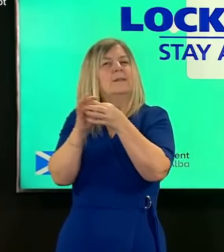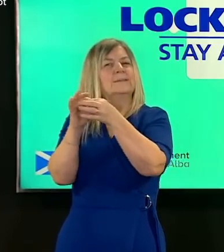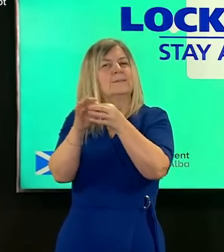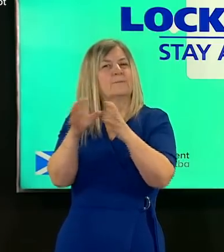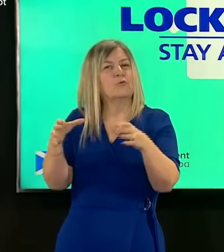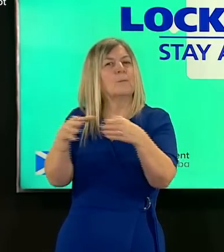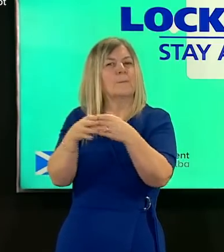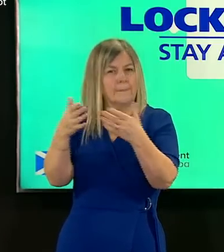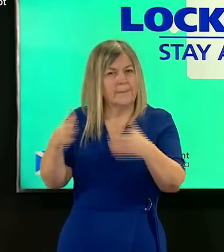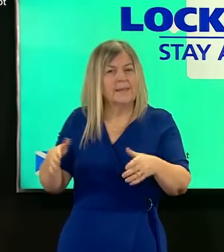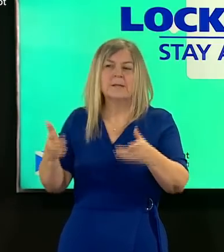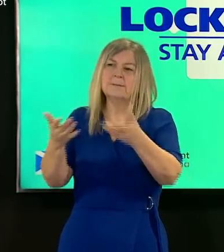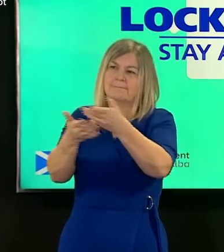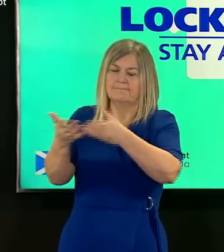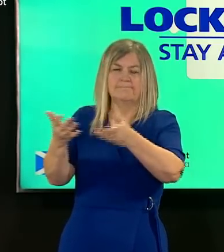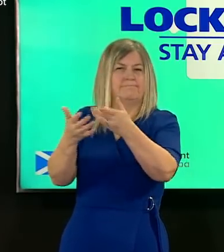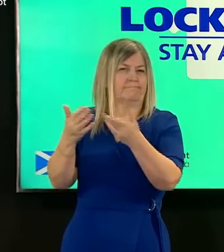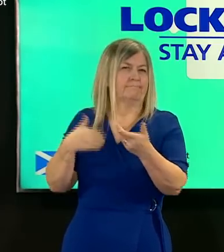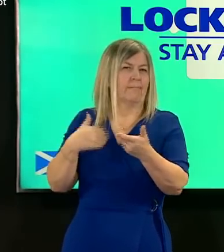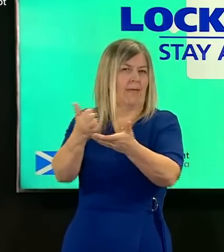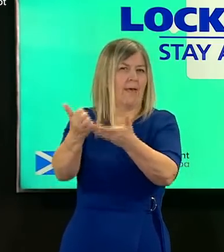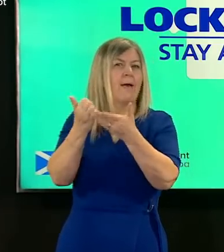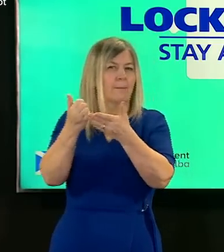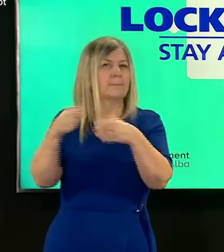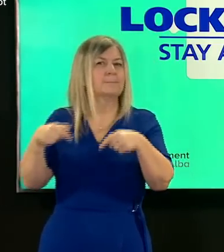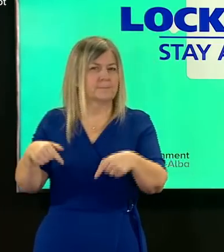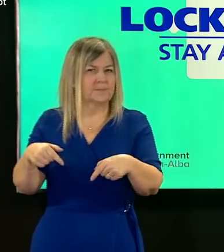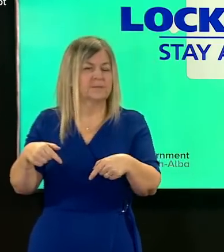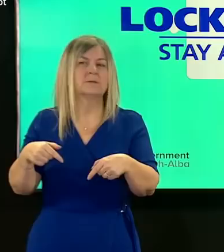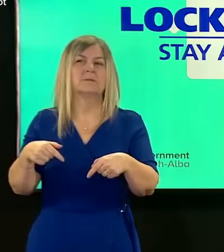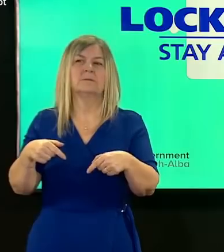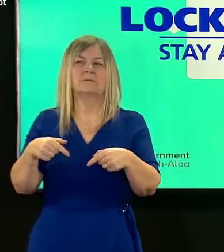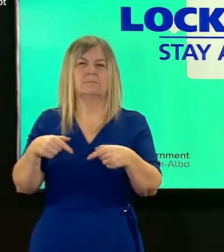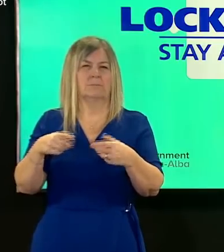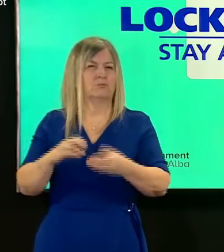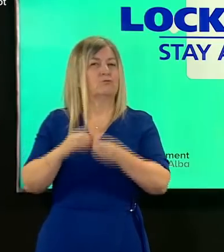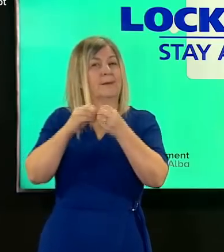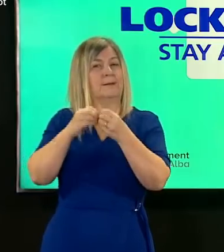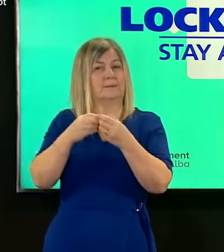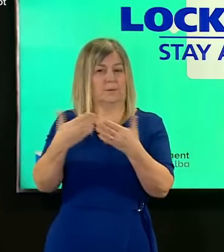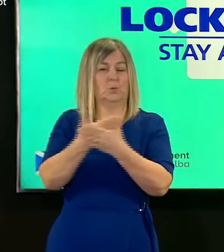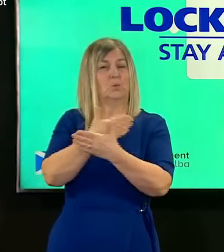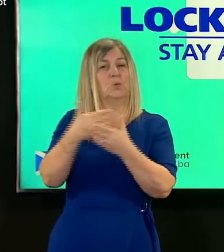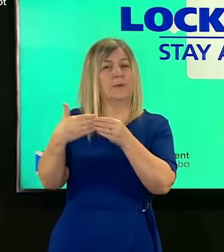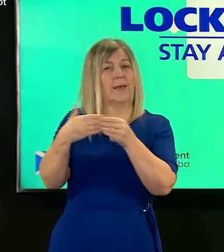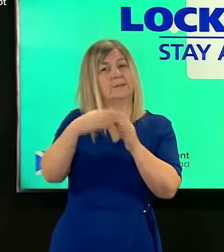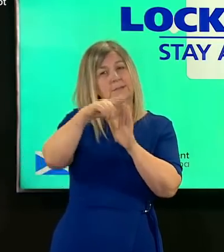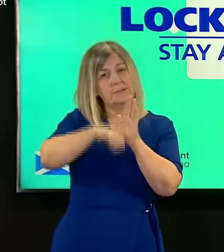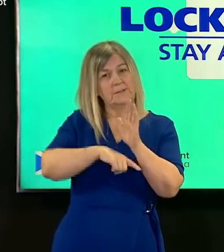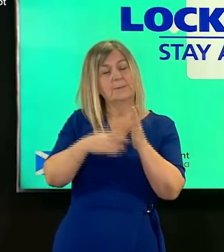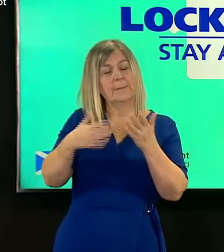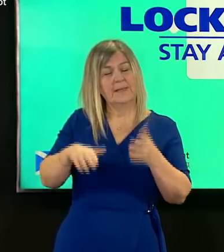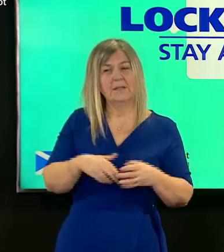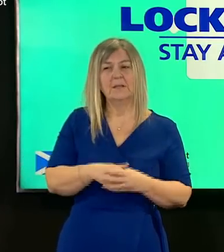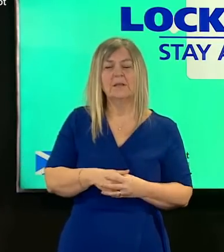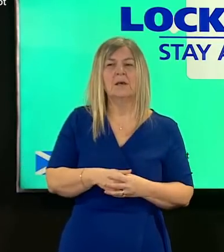worked with us too on the guidance that has now been issued and my my approach at this point